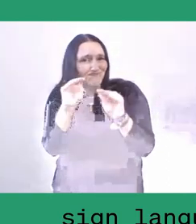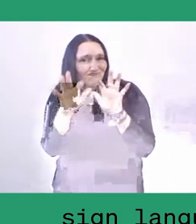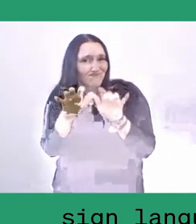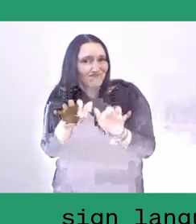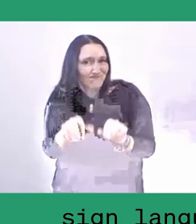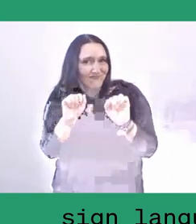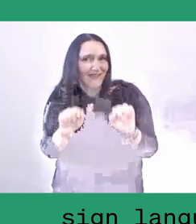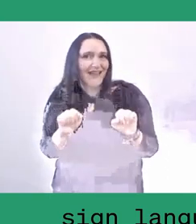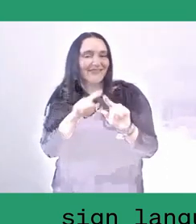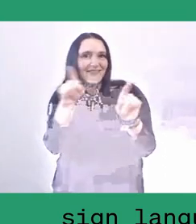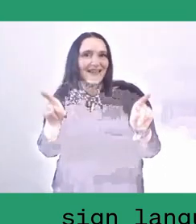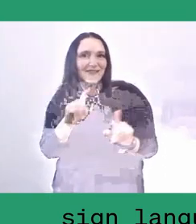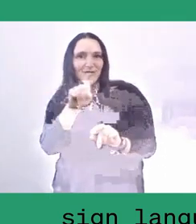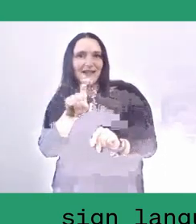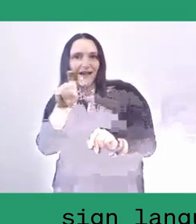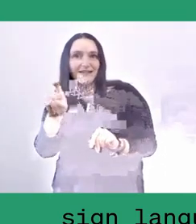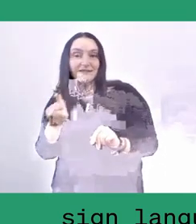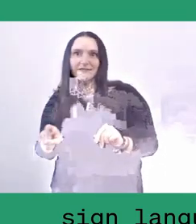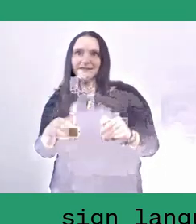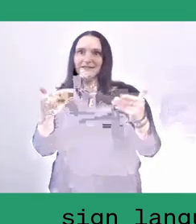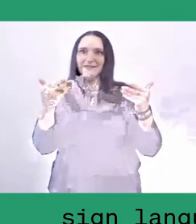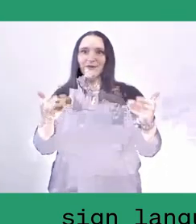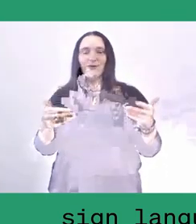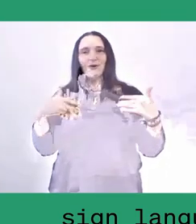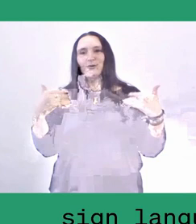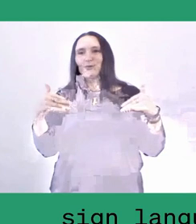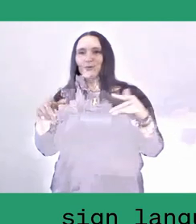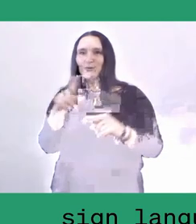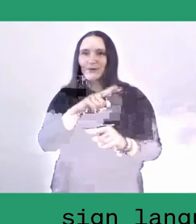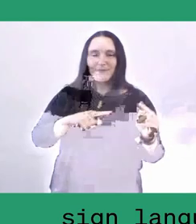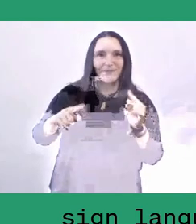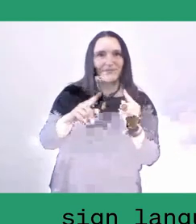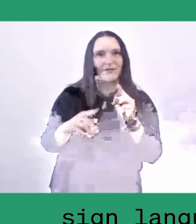Wow, there's so much that's resonating with me from hearing you both speak.